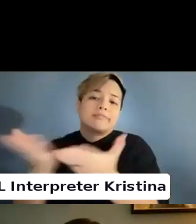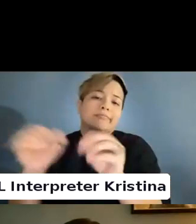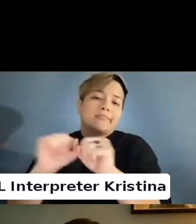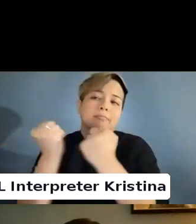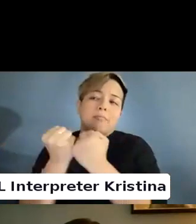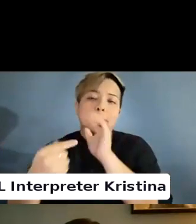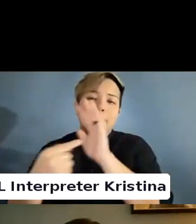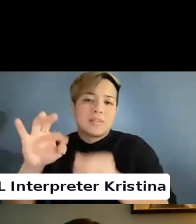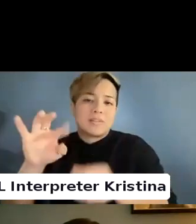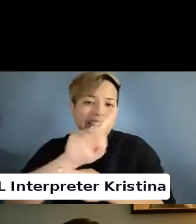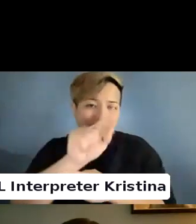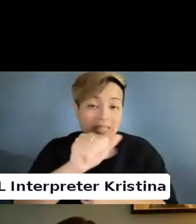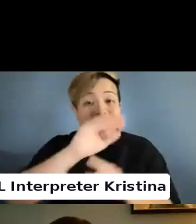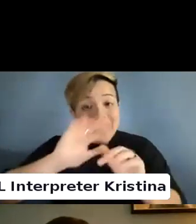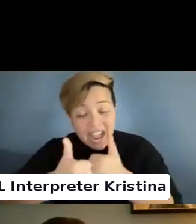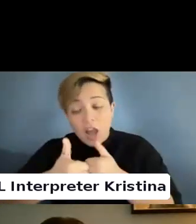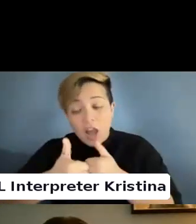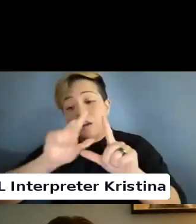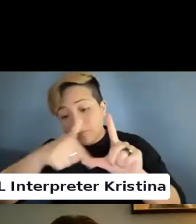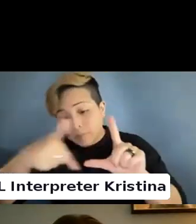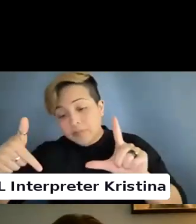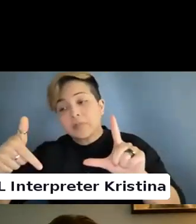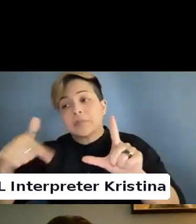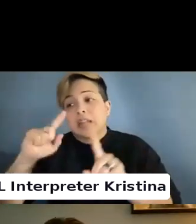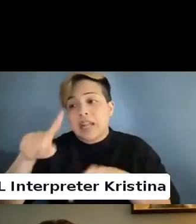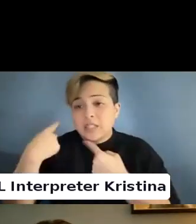and how LGBT QI has also been mythologized?